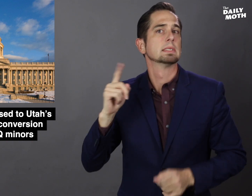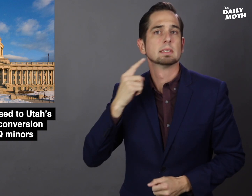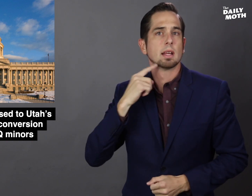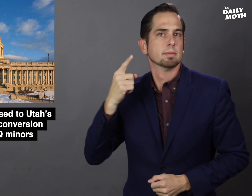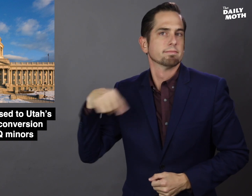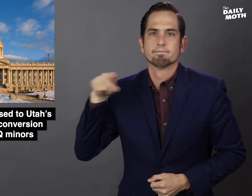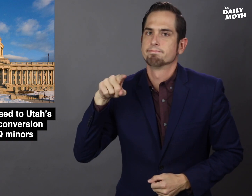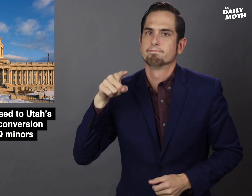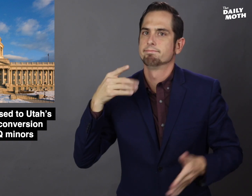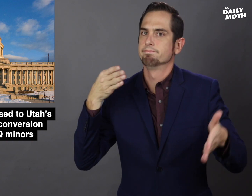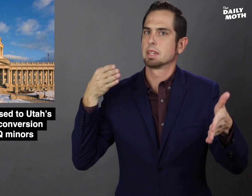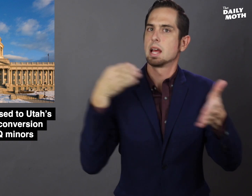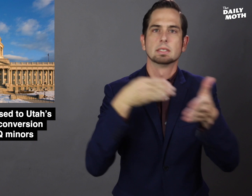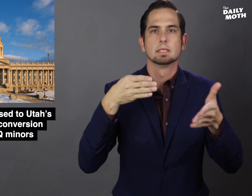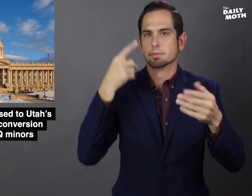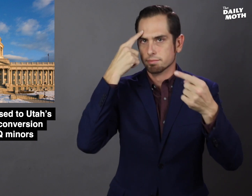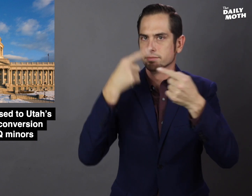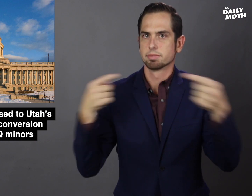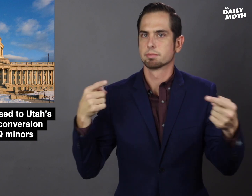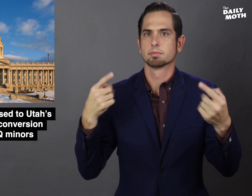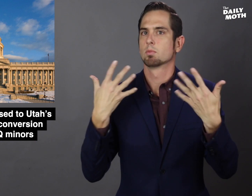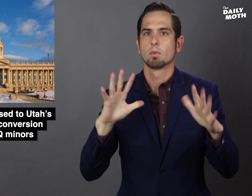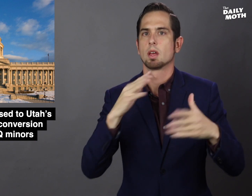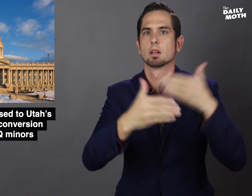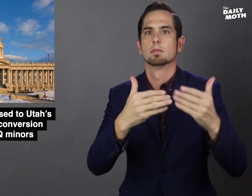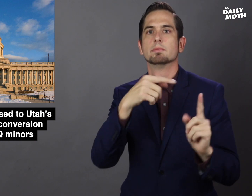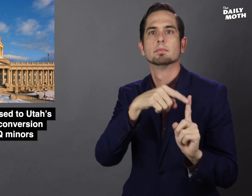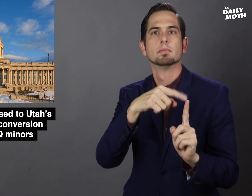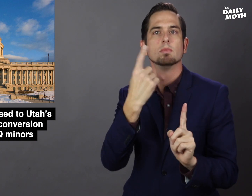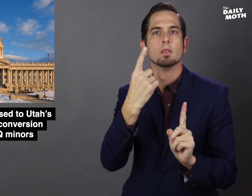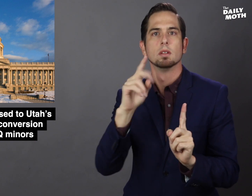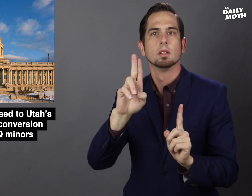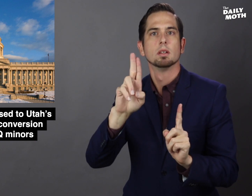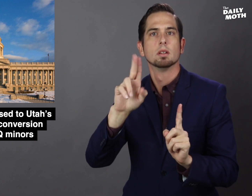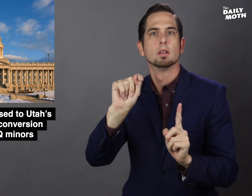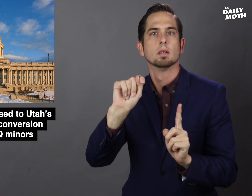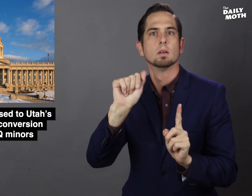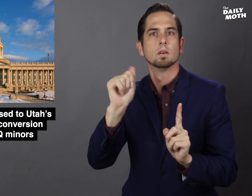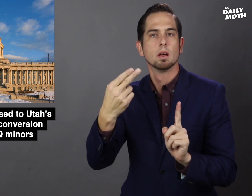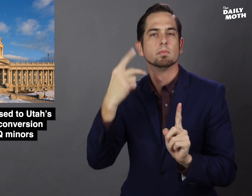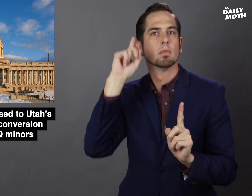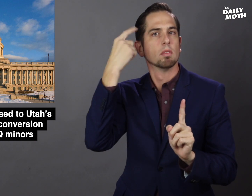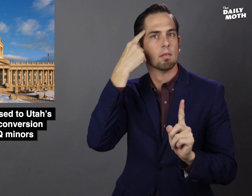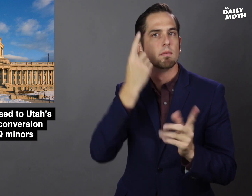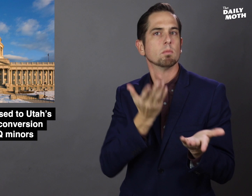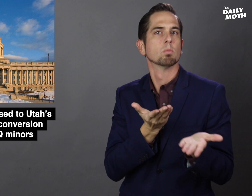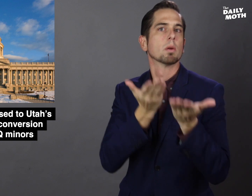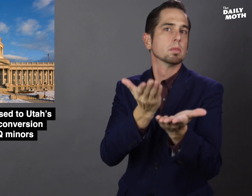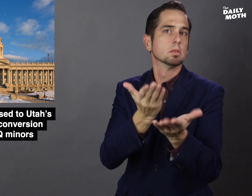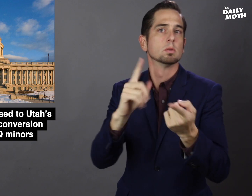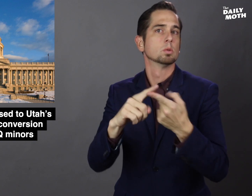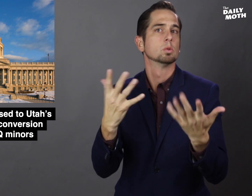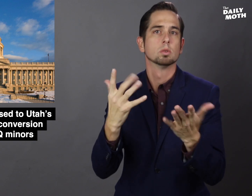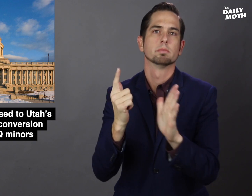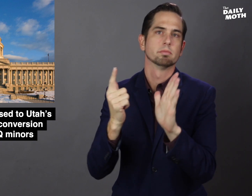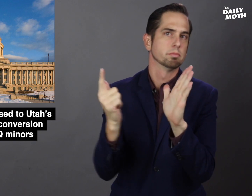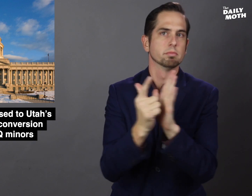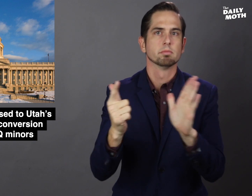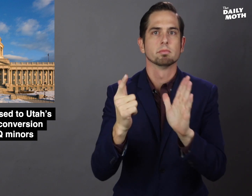they are against an Utah proposal to ban